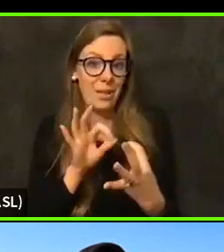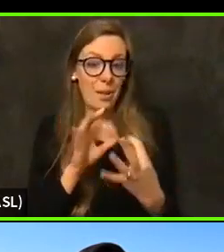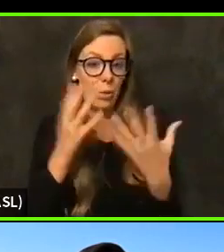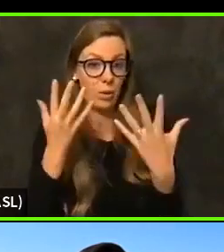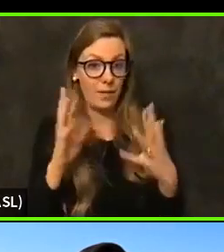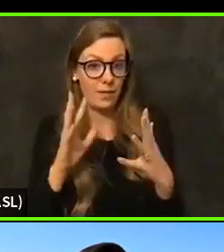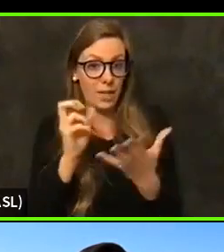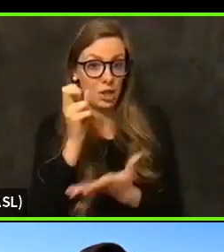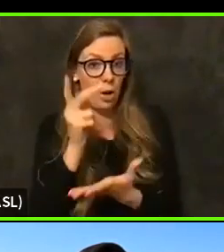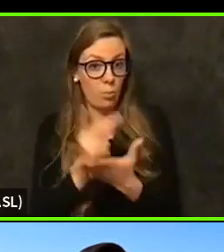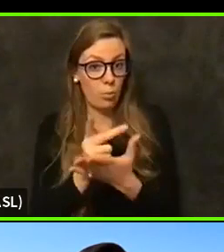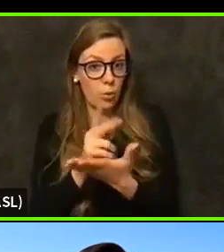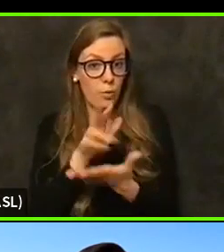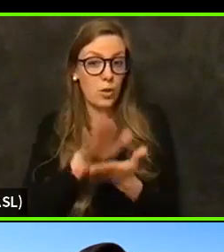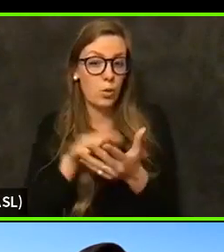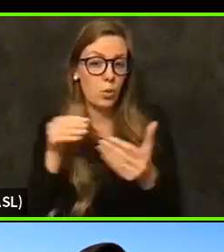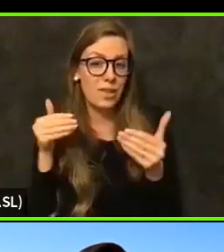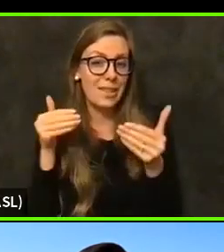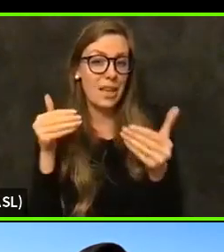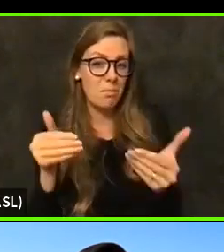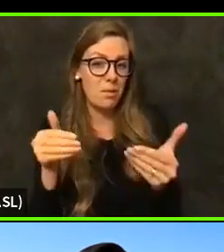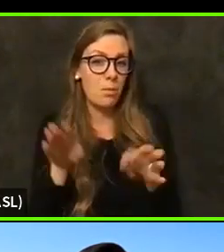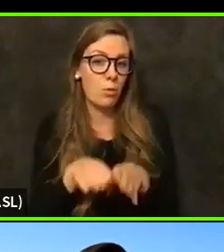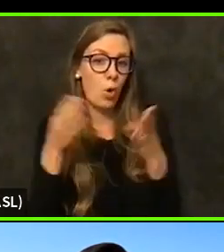move forward towards opening safely as well.